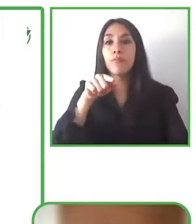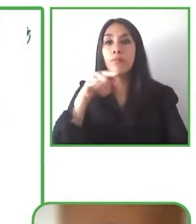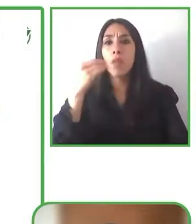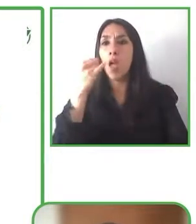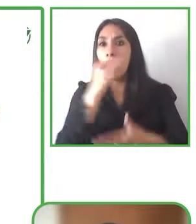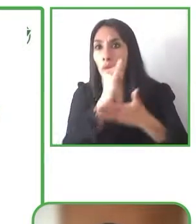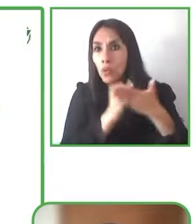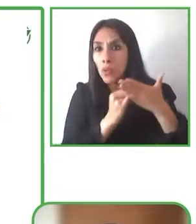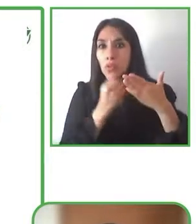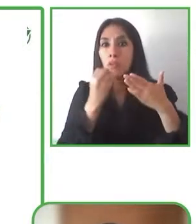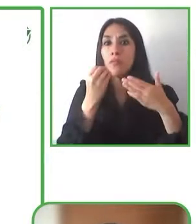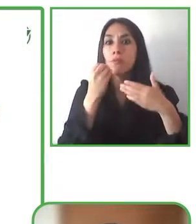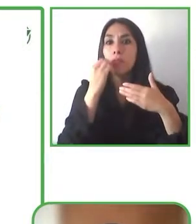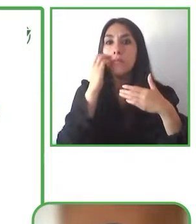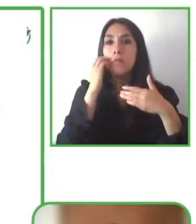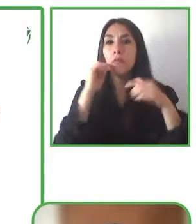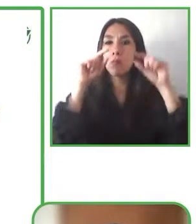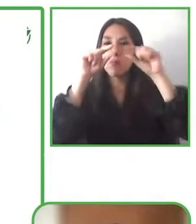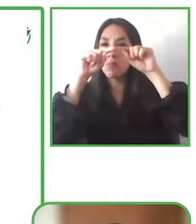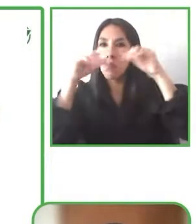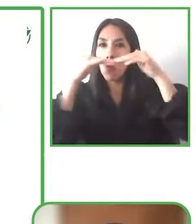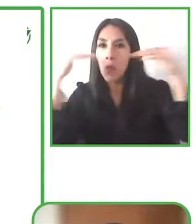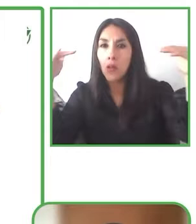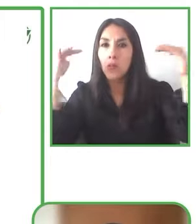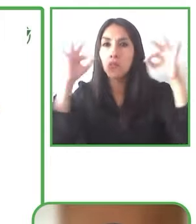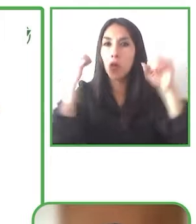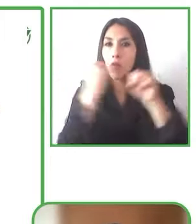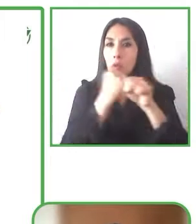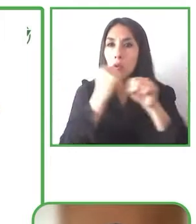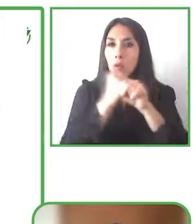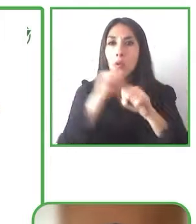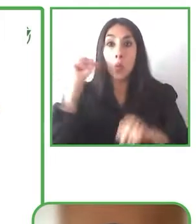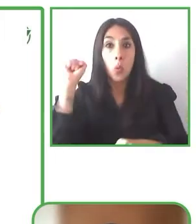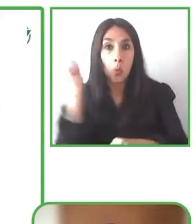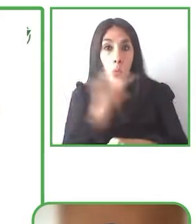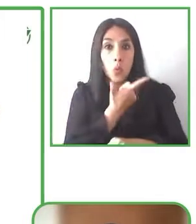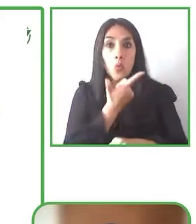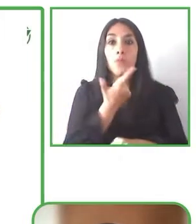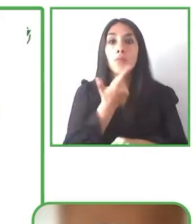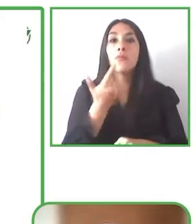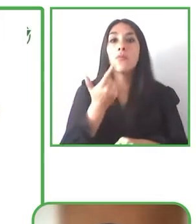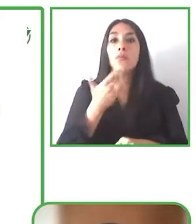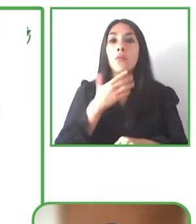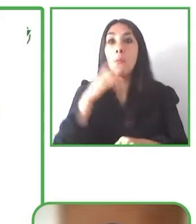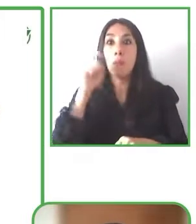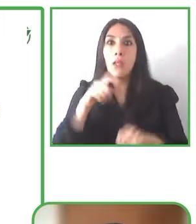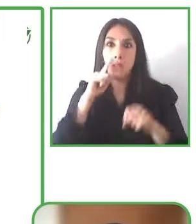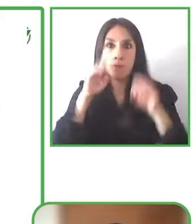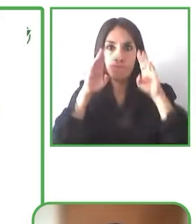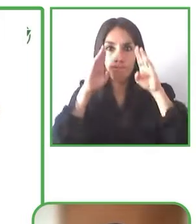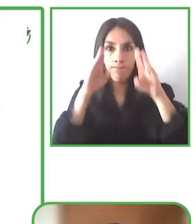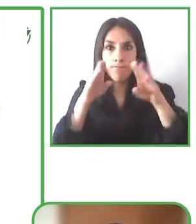challenge is the best of the arts for everybody and that's where I want to focus my